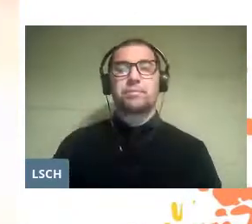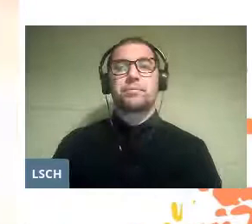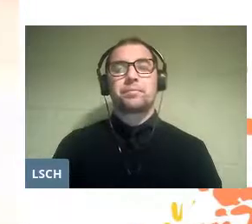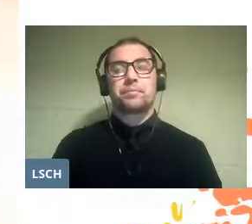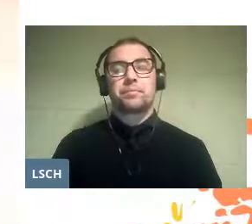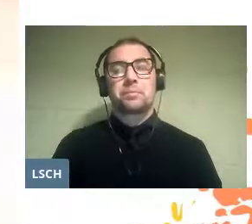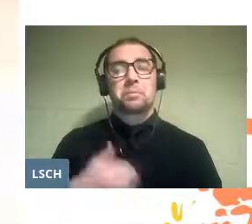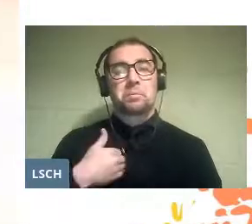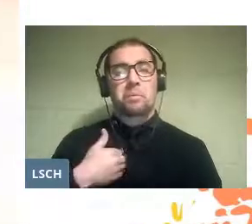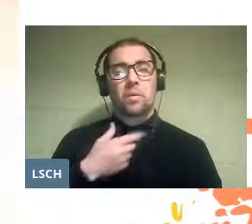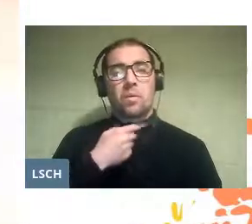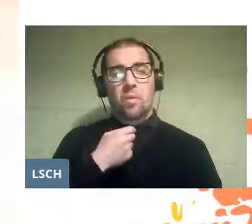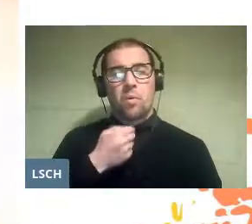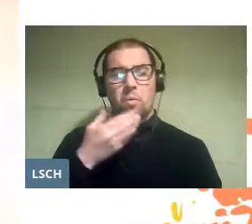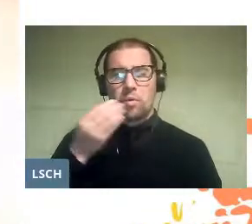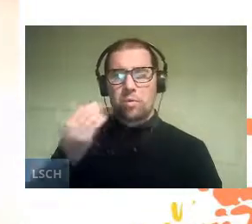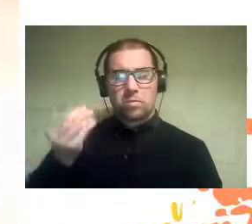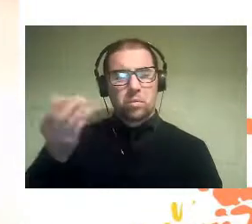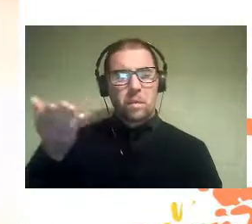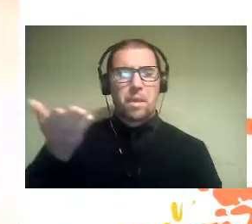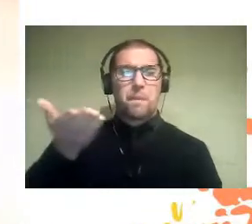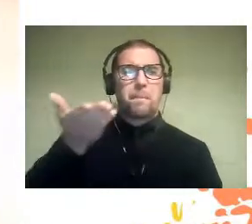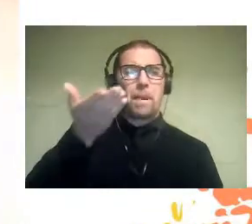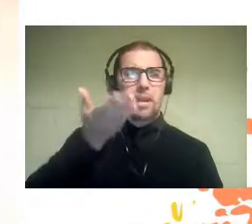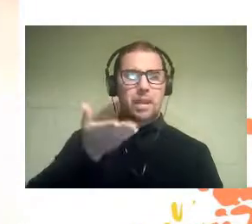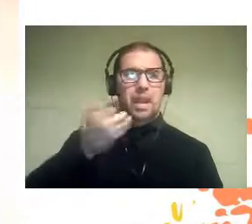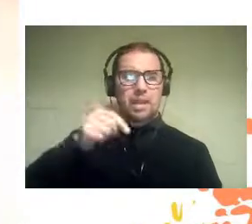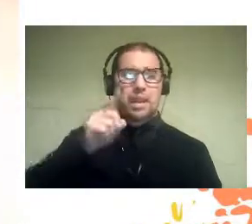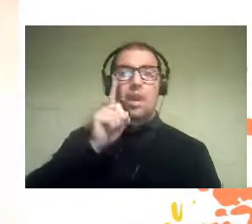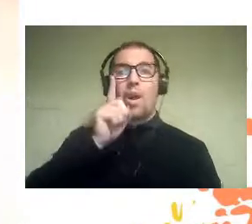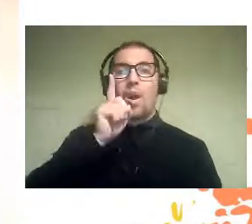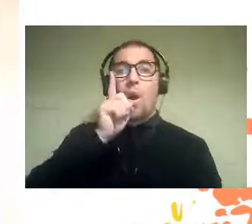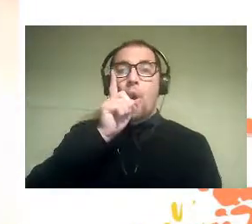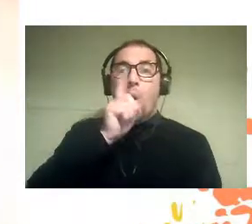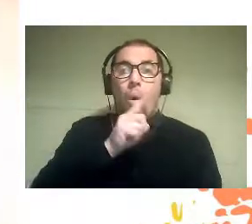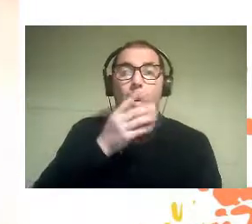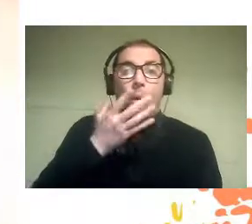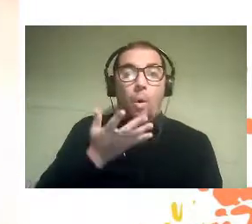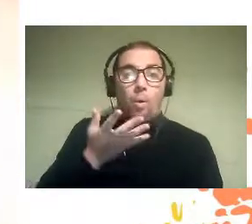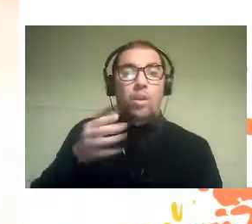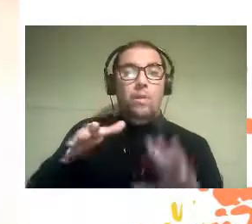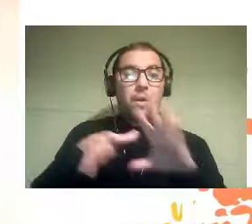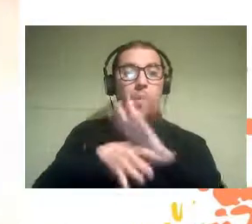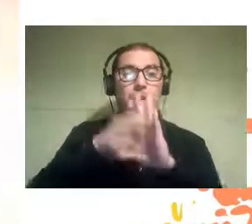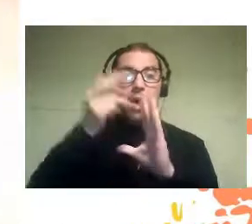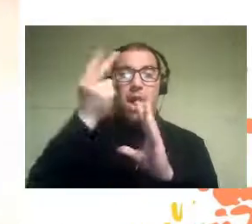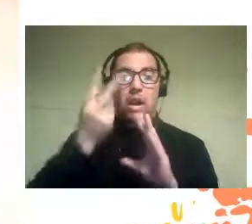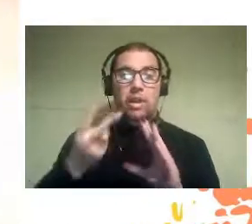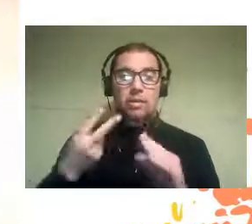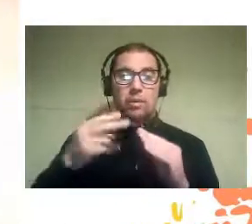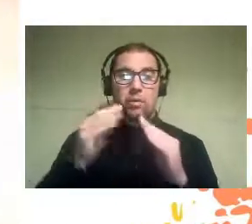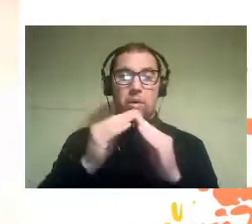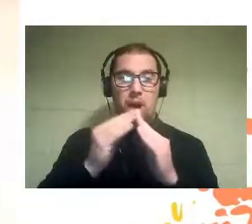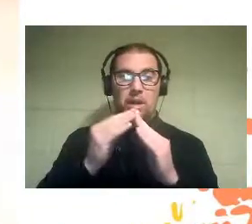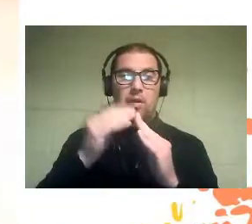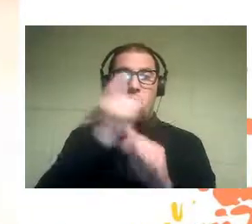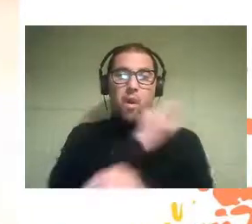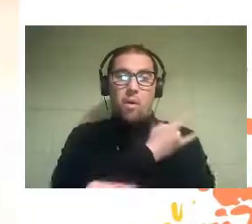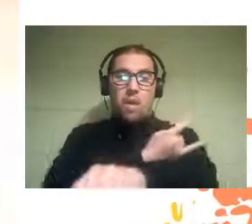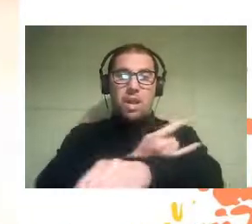It is a pleasure for me to welcome you to this last meeting at Artifice your House with the Chilean universities,